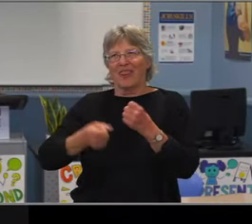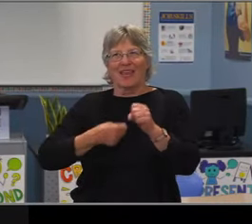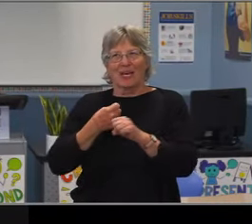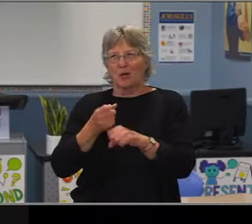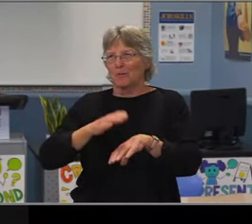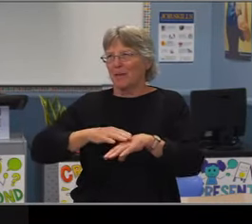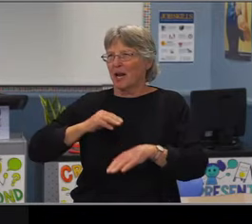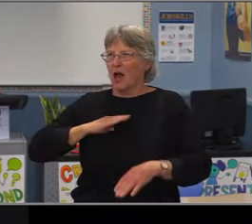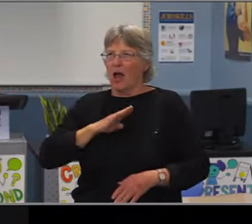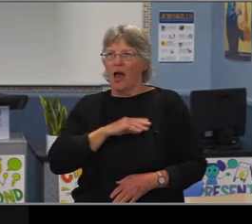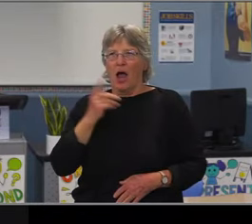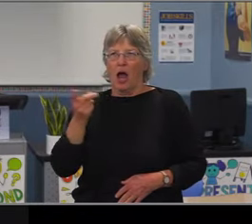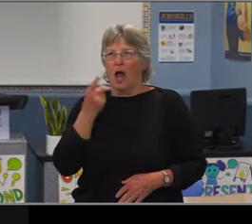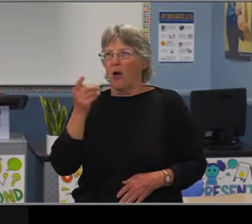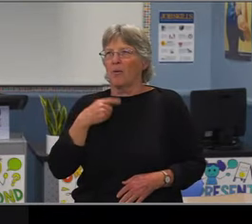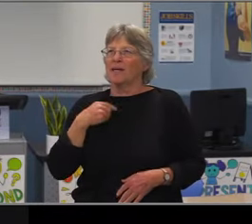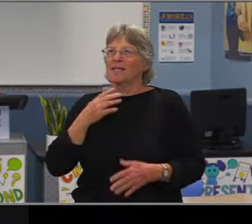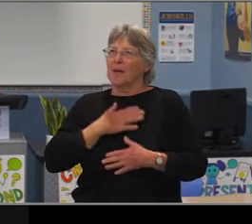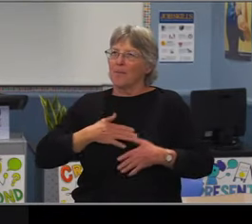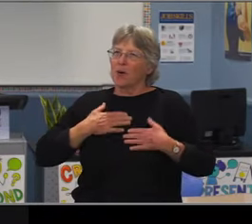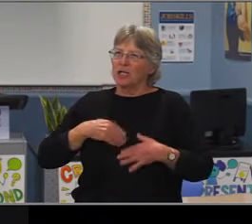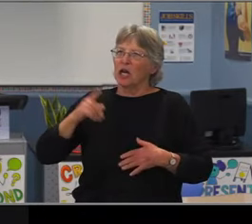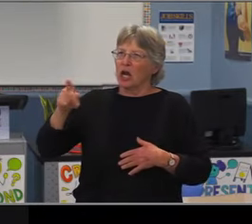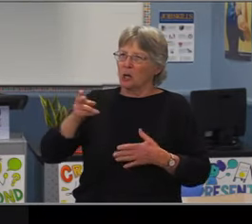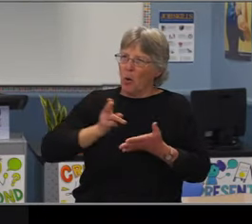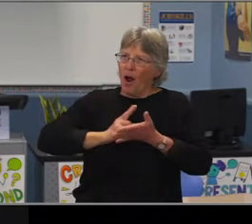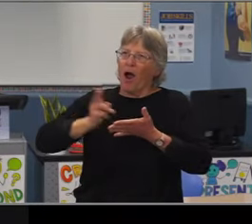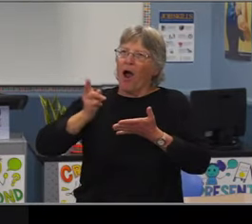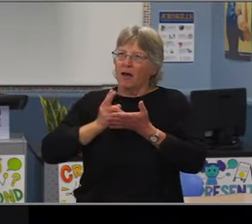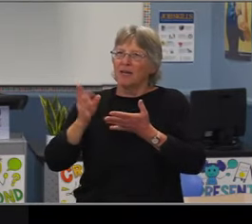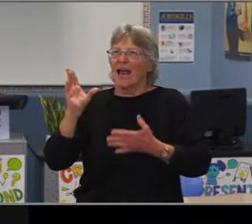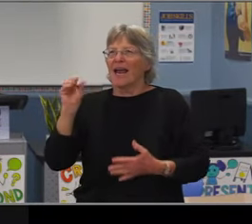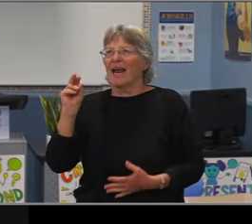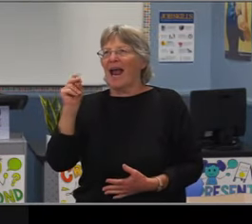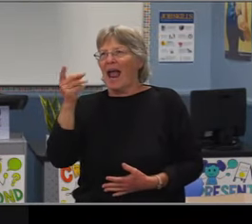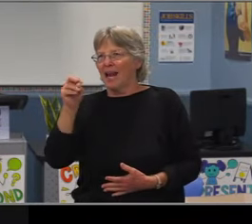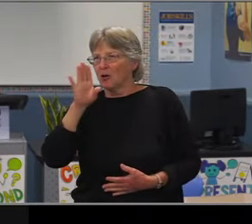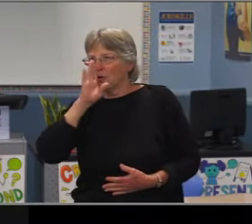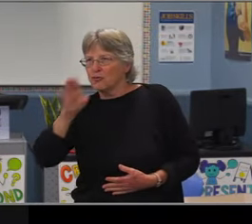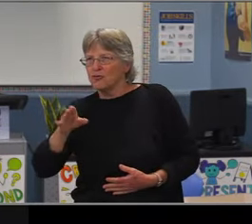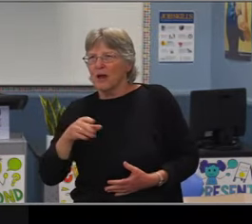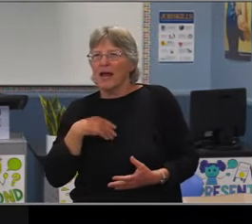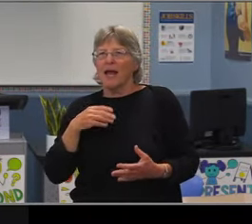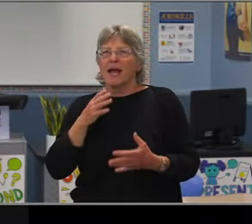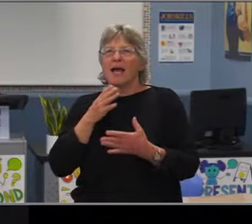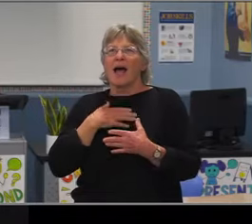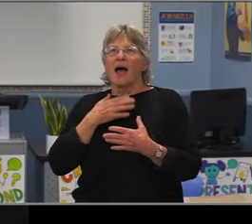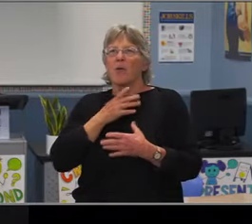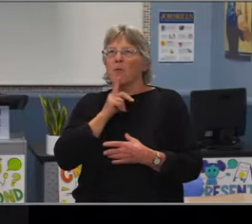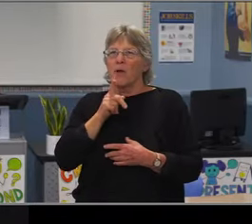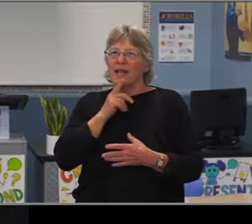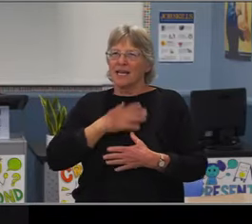And it certainly feels good. And just to let you know what that impact has been.